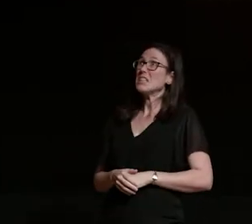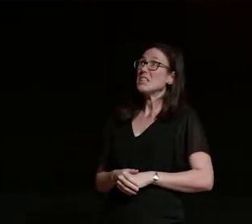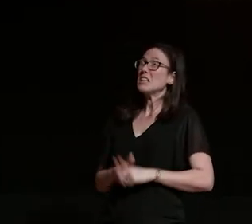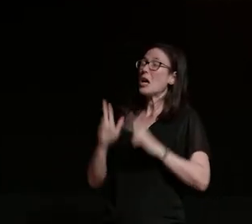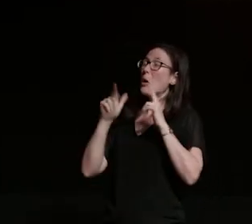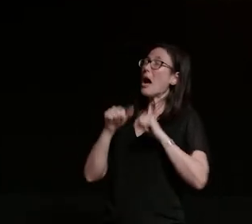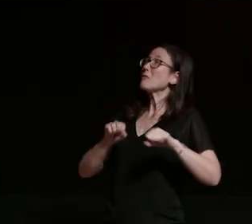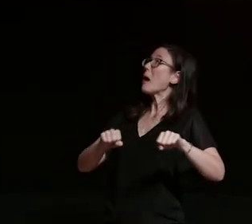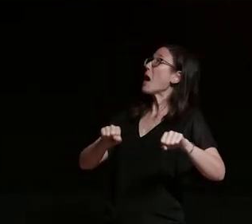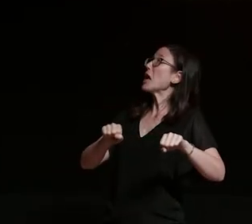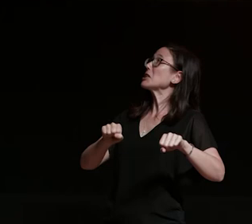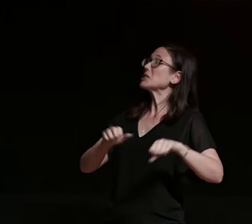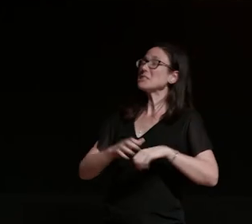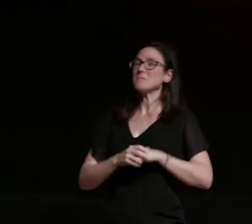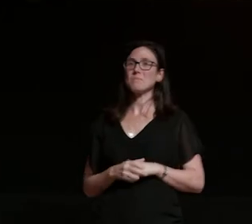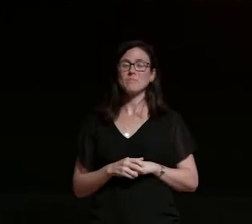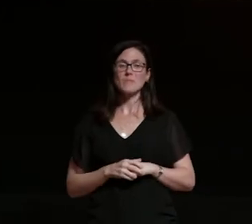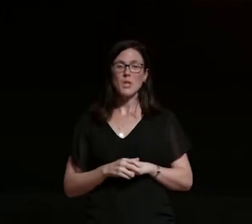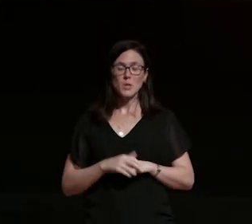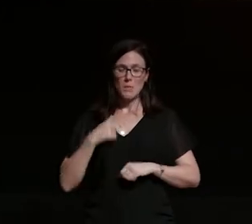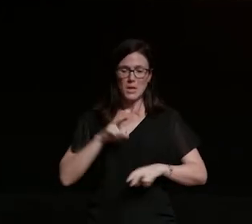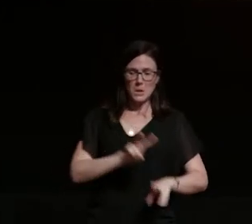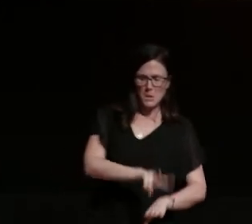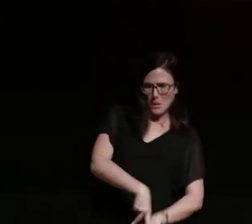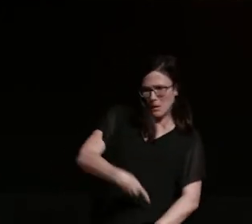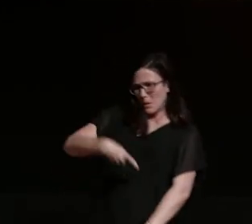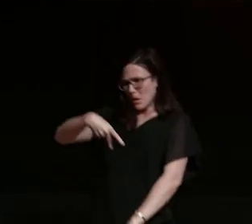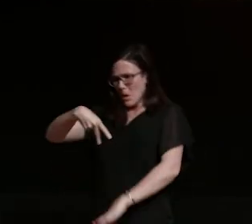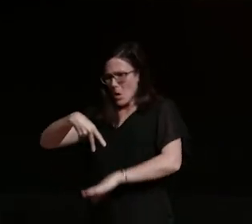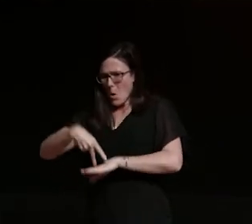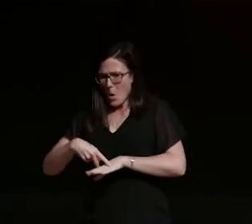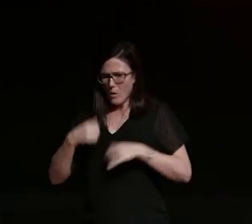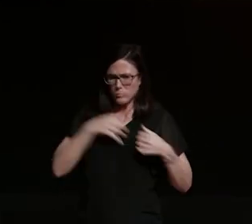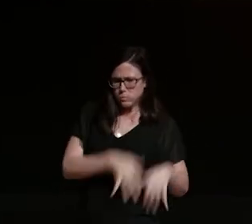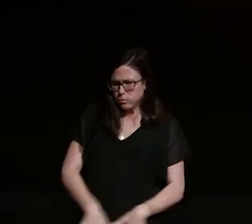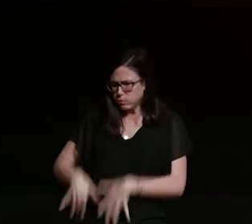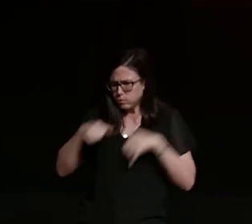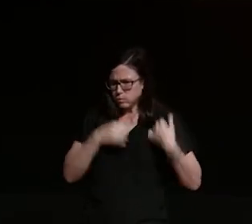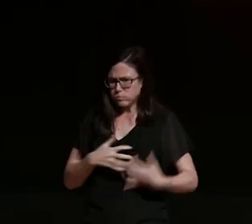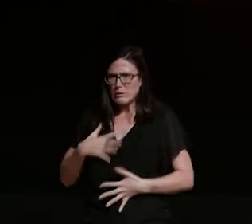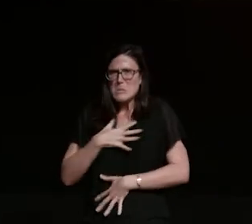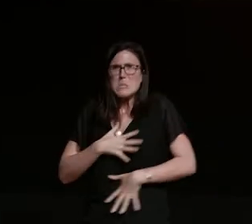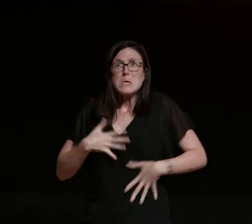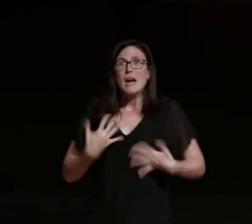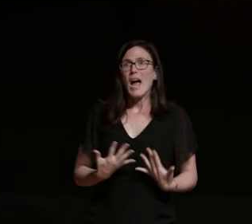bike and i got up with all the adrenaline pumping through my body and i chased after the uber driver